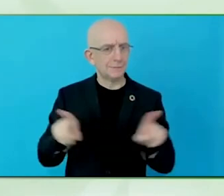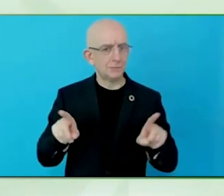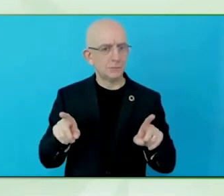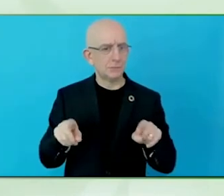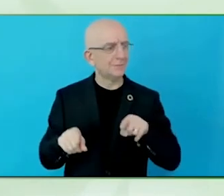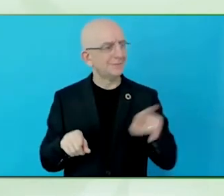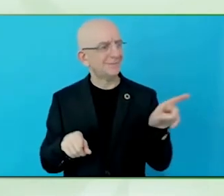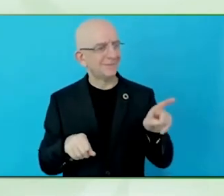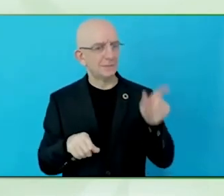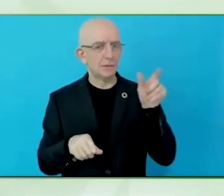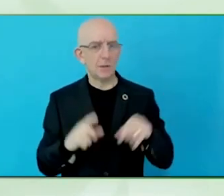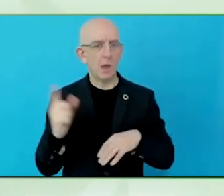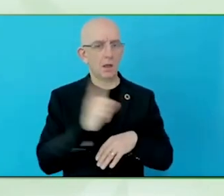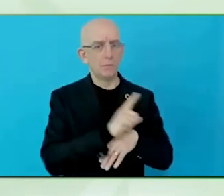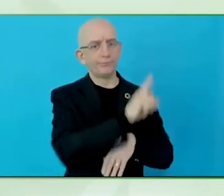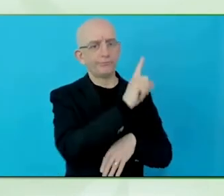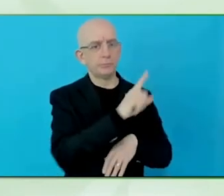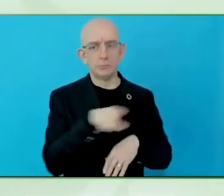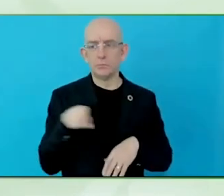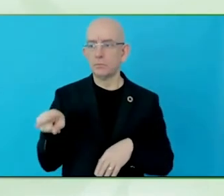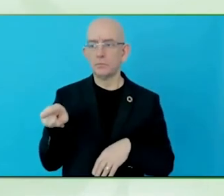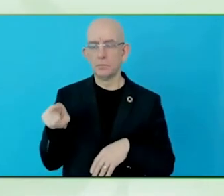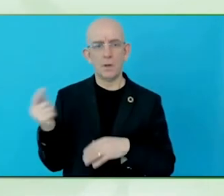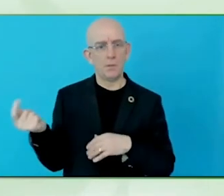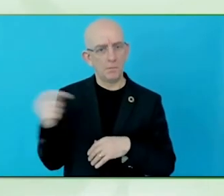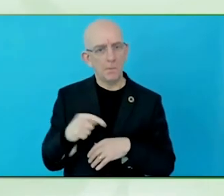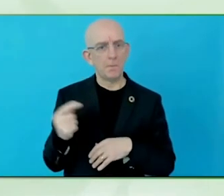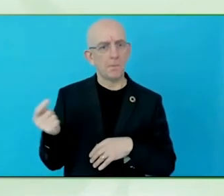You need to create a user case for them which is there.